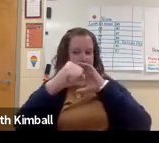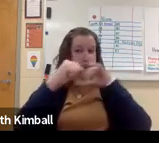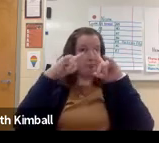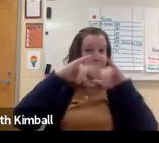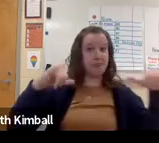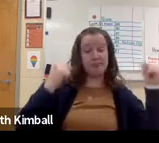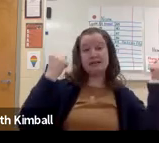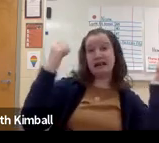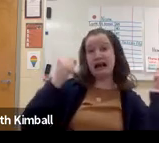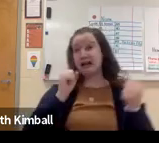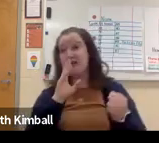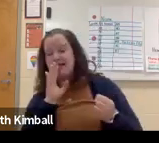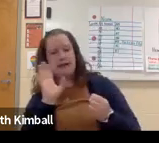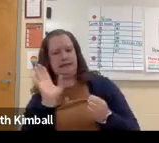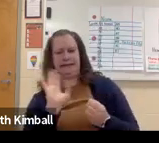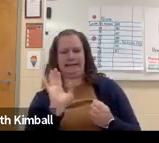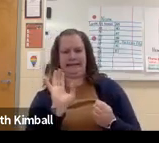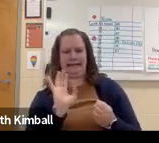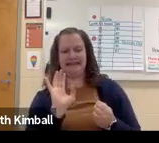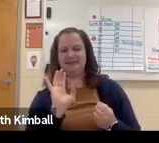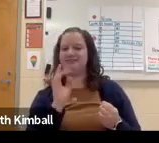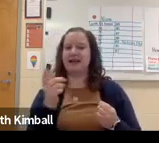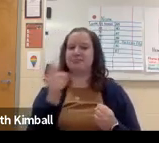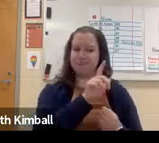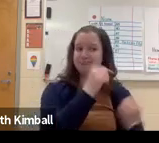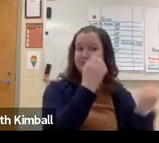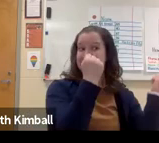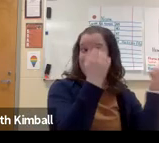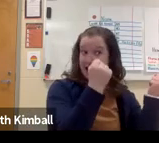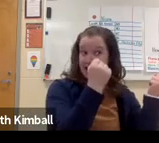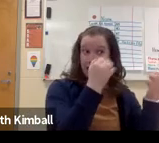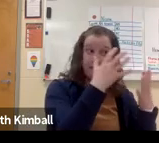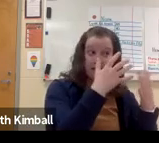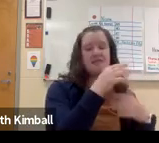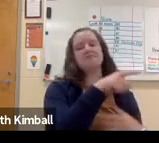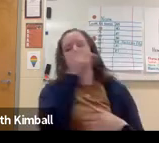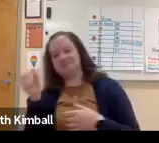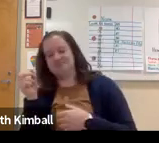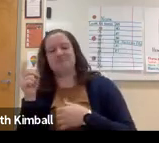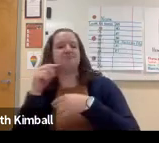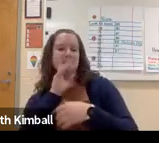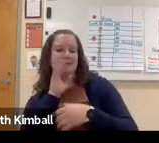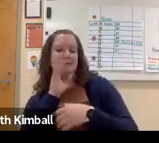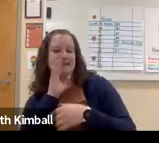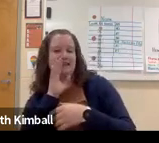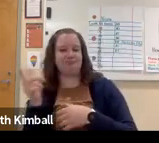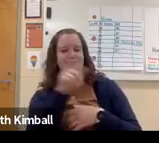So I do use one or the other. However, I don't use simultaneous communication. I choose a language to use, whether it